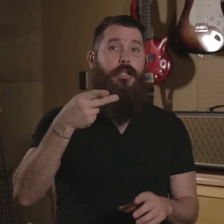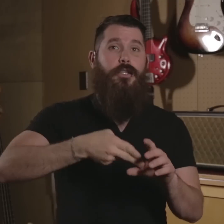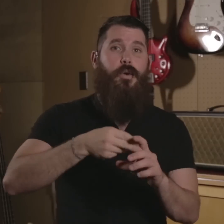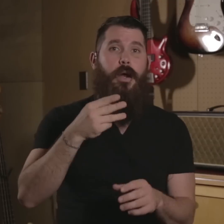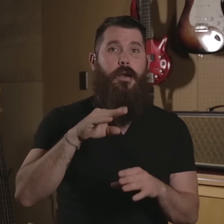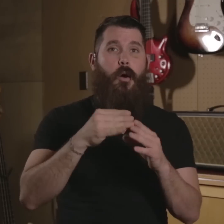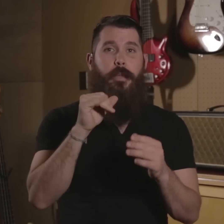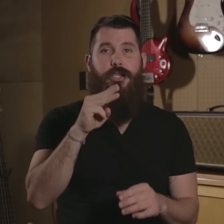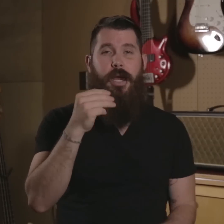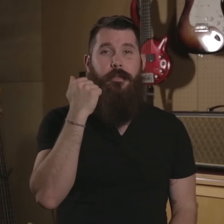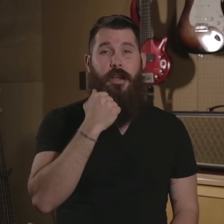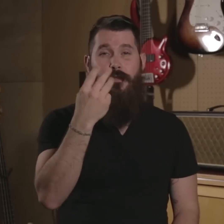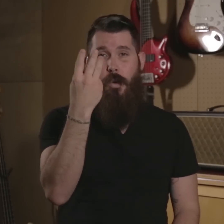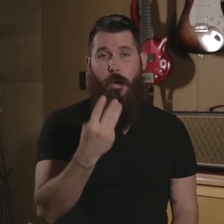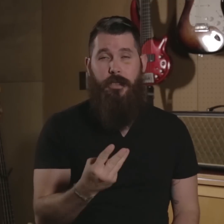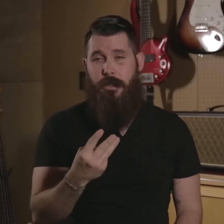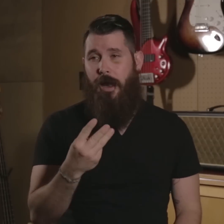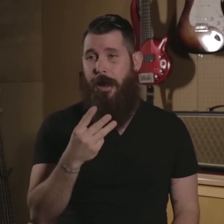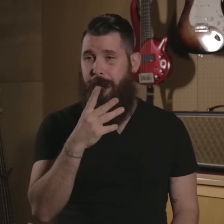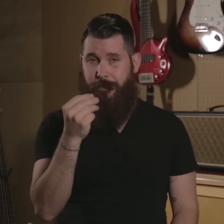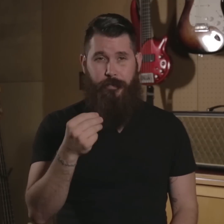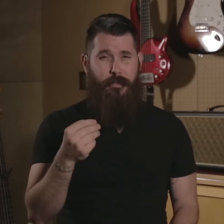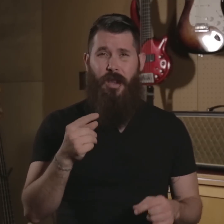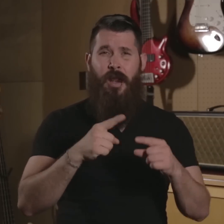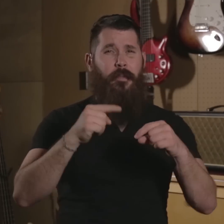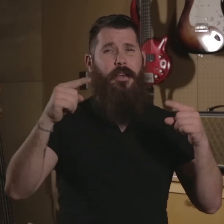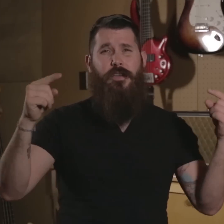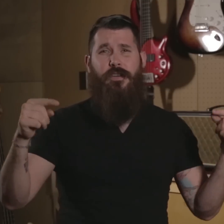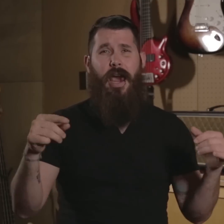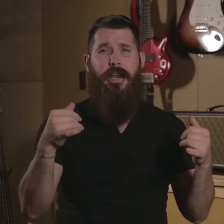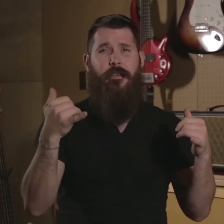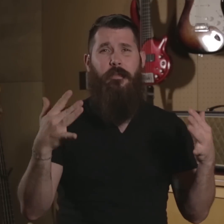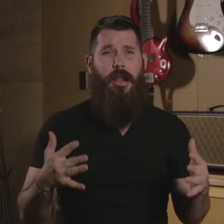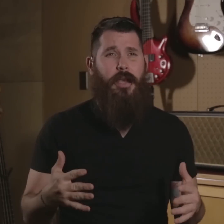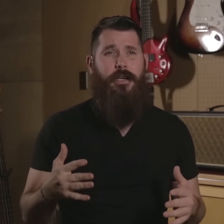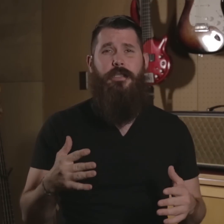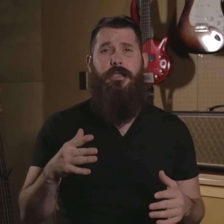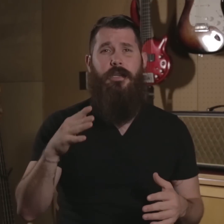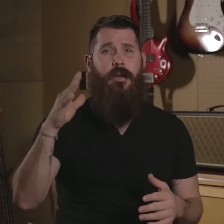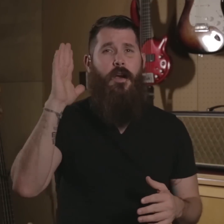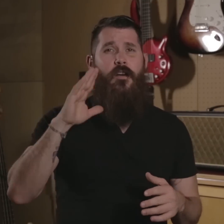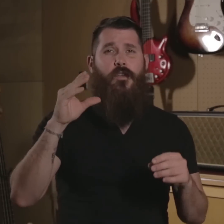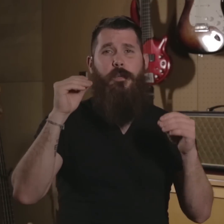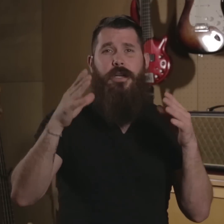I used to join open jams every Wednesday and meet a variety of players and former